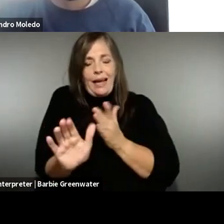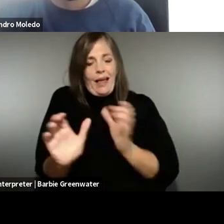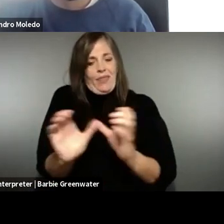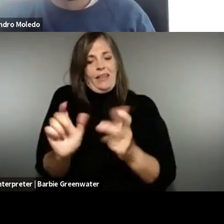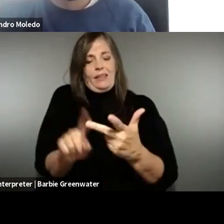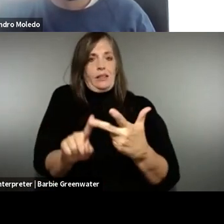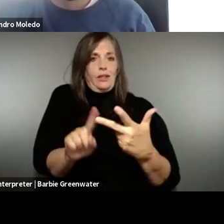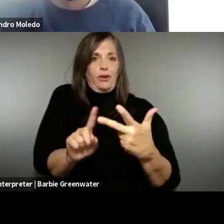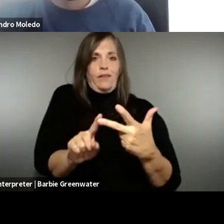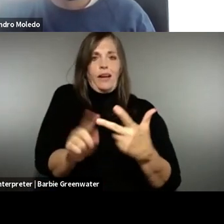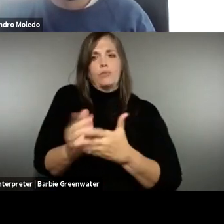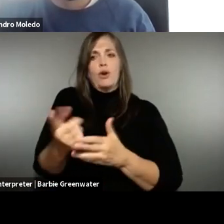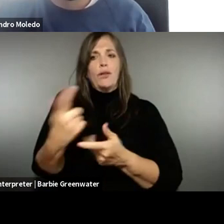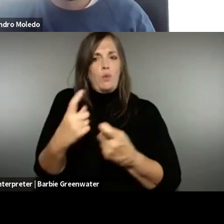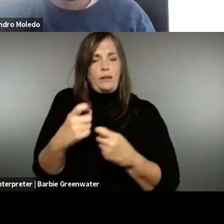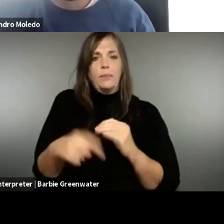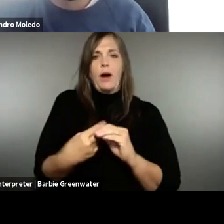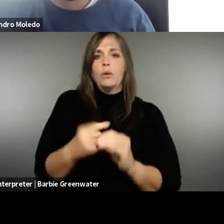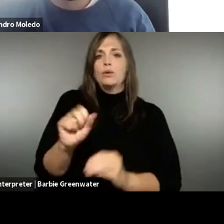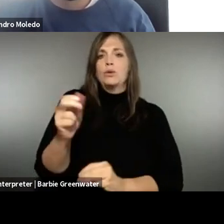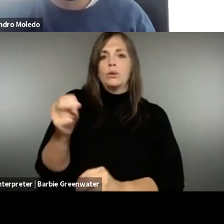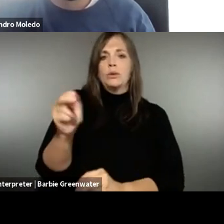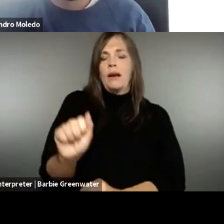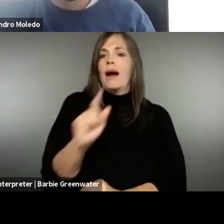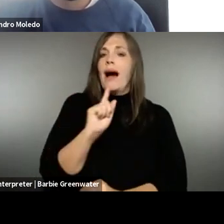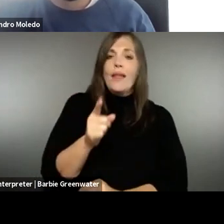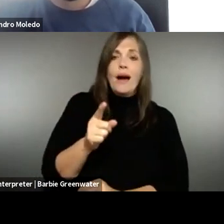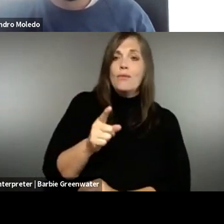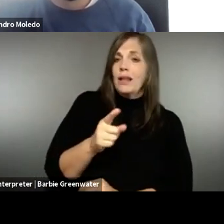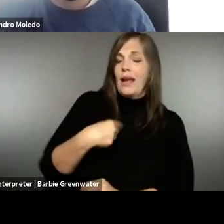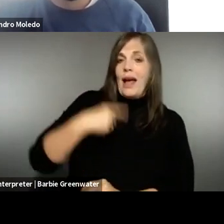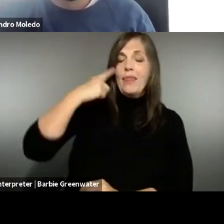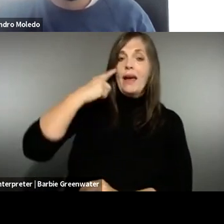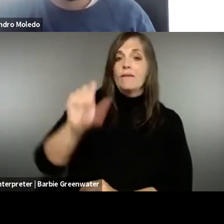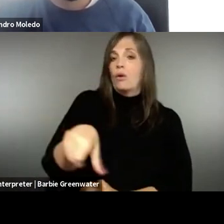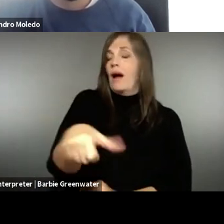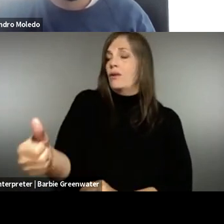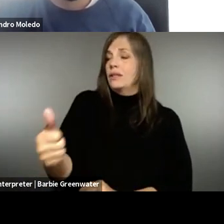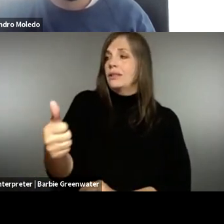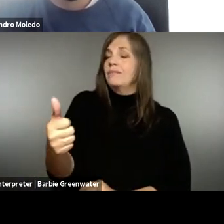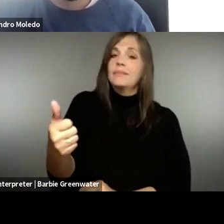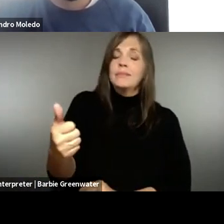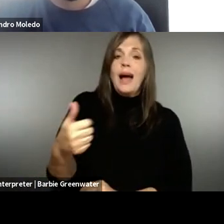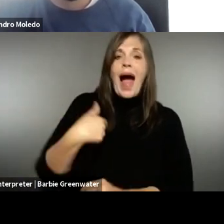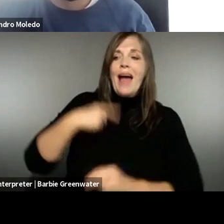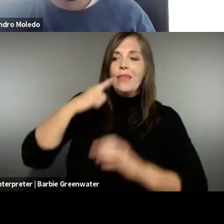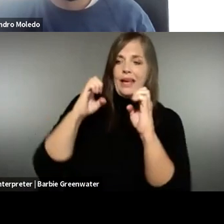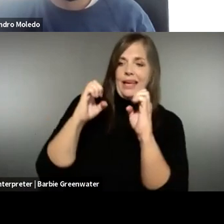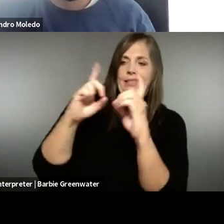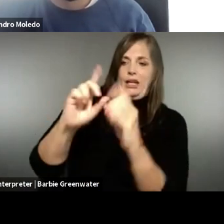and resources around that. And the expertise, building the expertise. This comes to the certification aspect that you were asking about, Susanna,